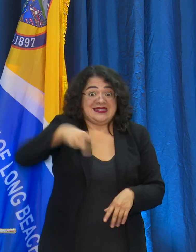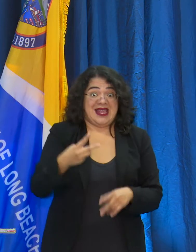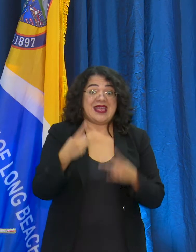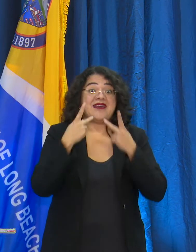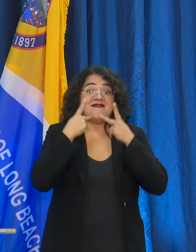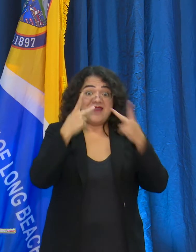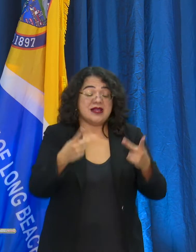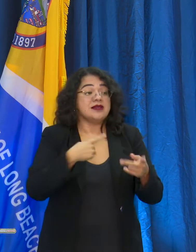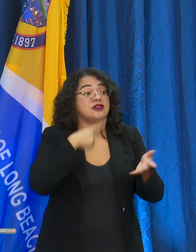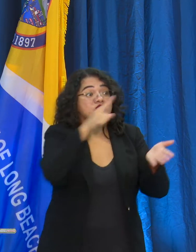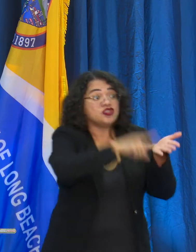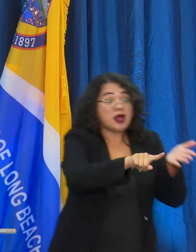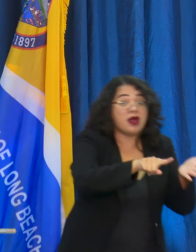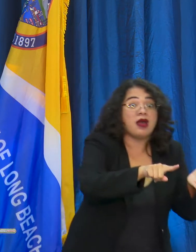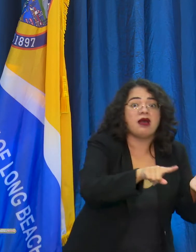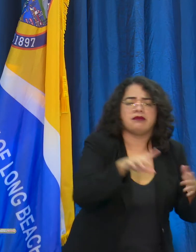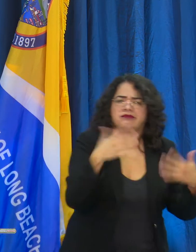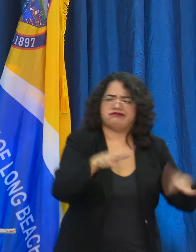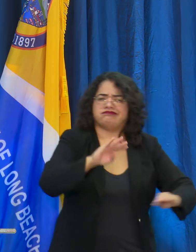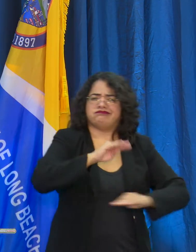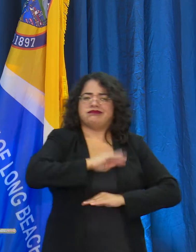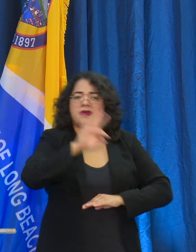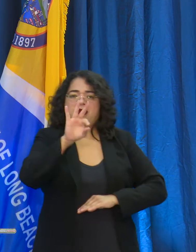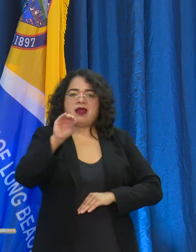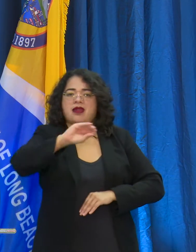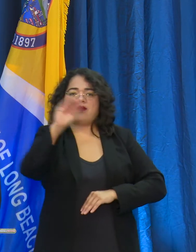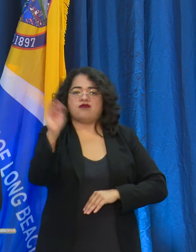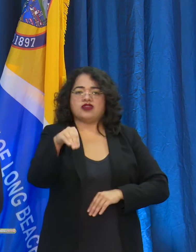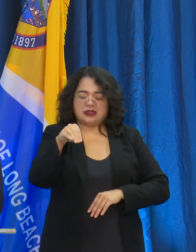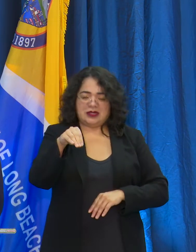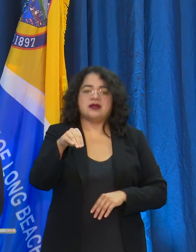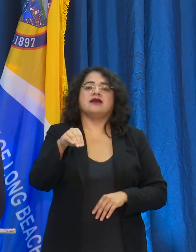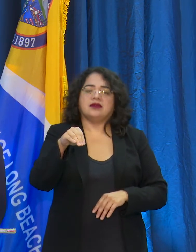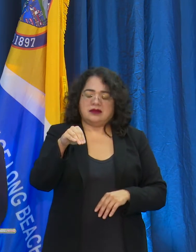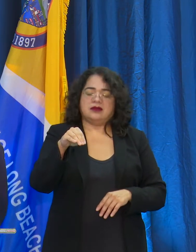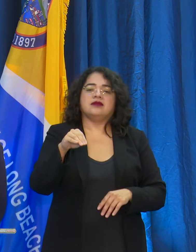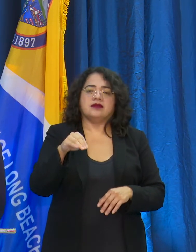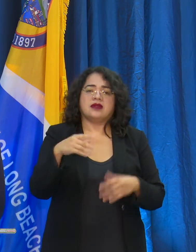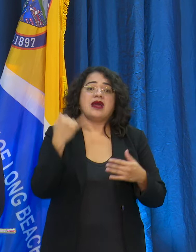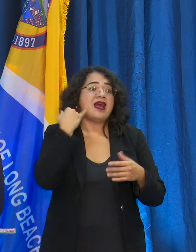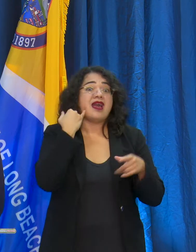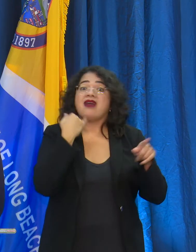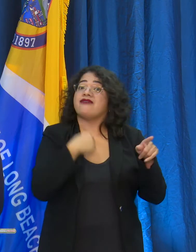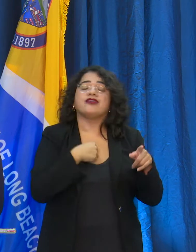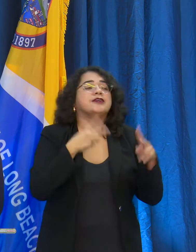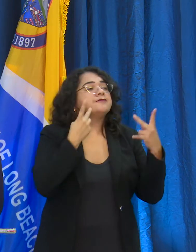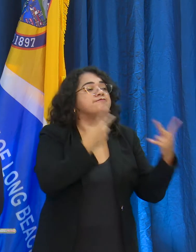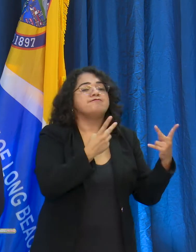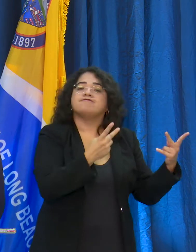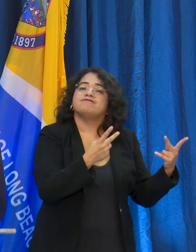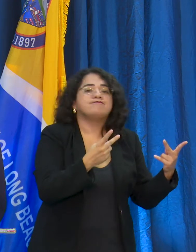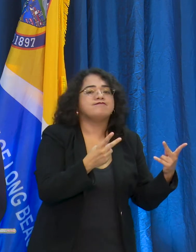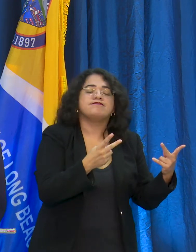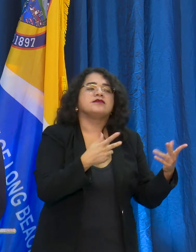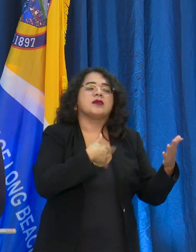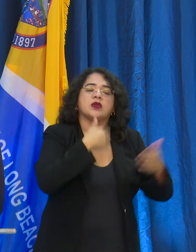In those exceptional cases where the business does not come into compliance, we do take further steps to either bring them into compliance or